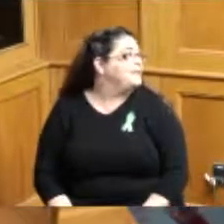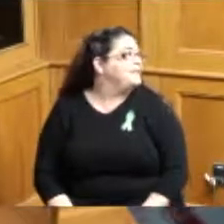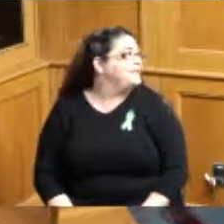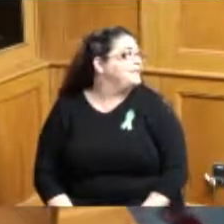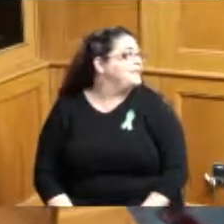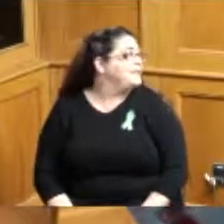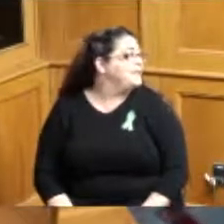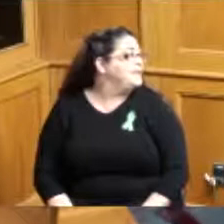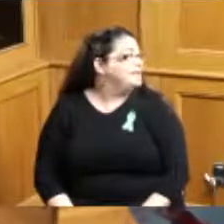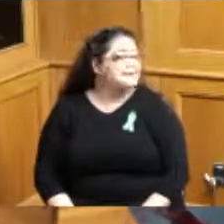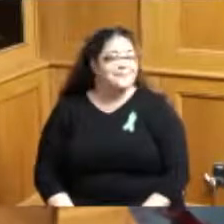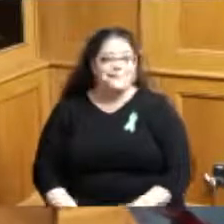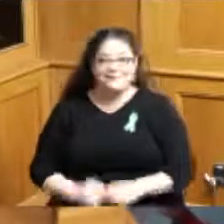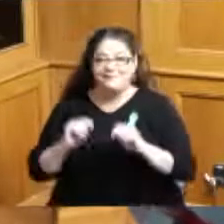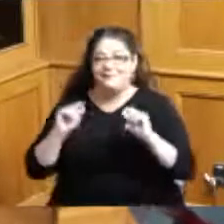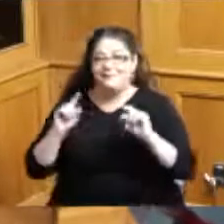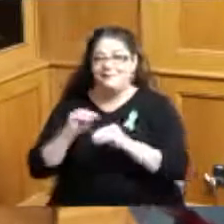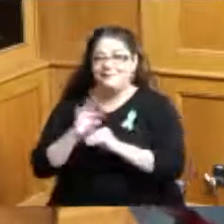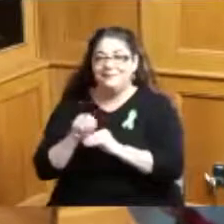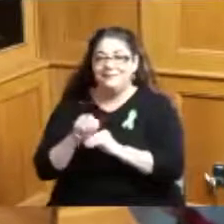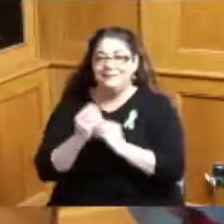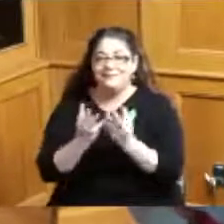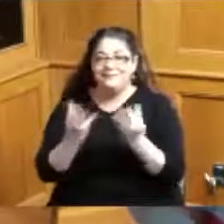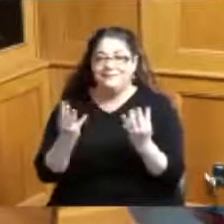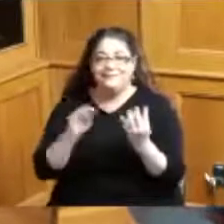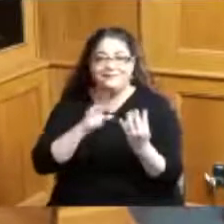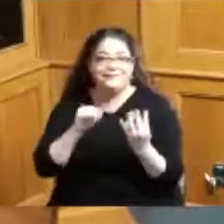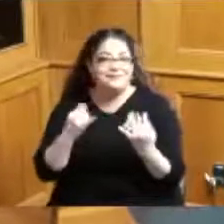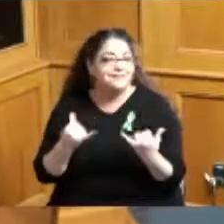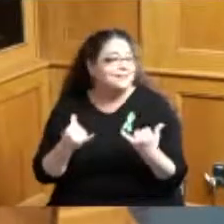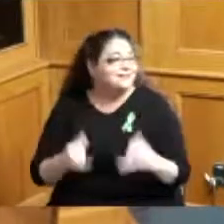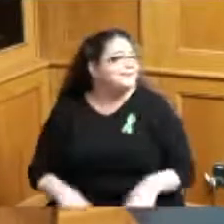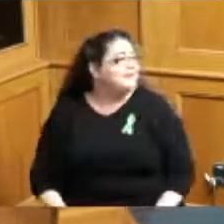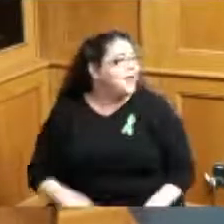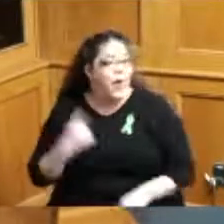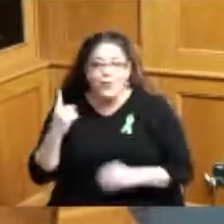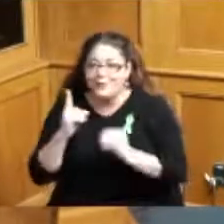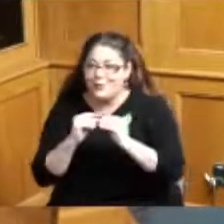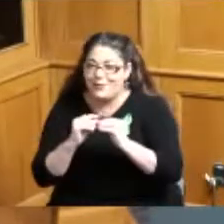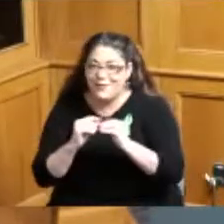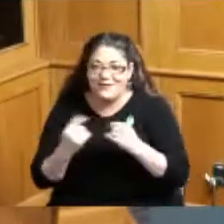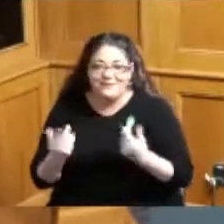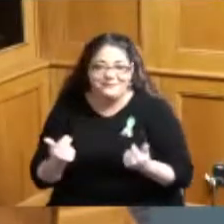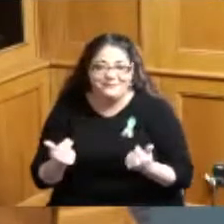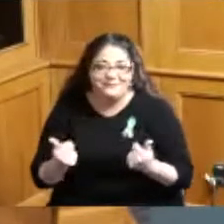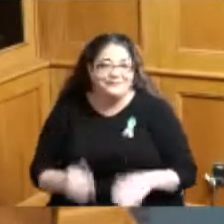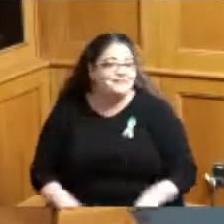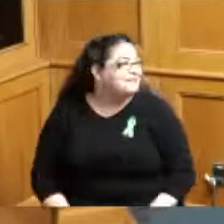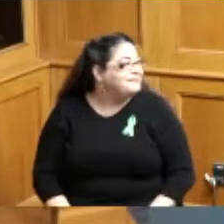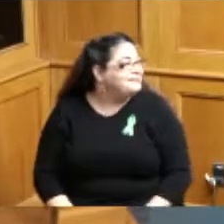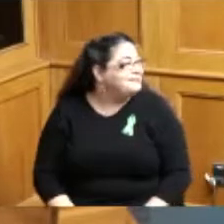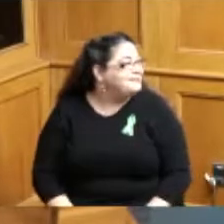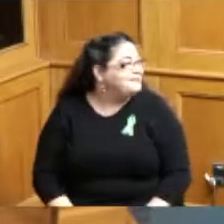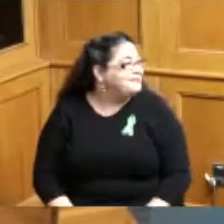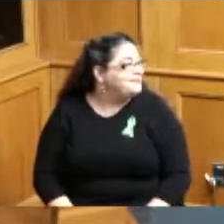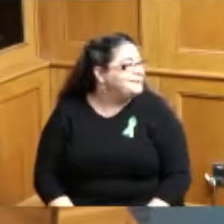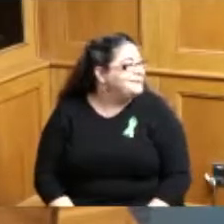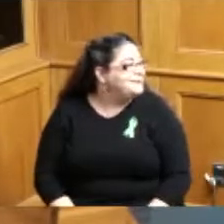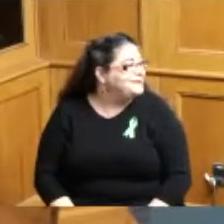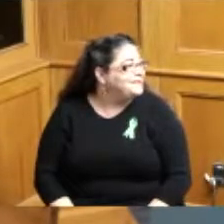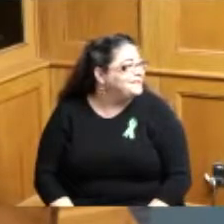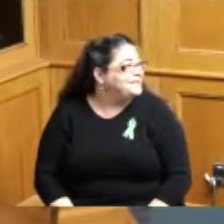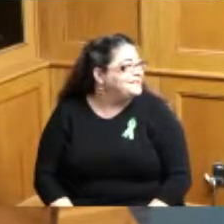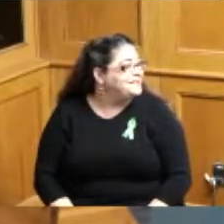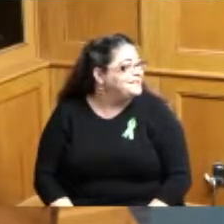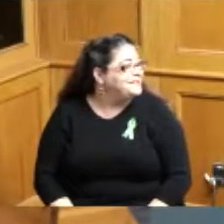one more